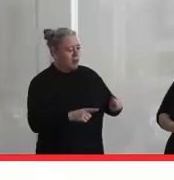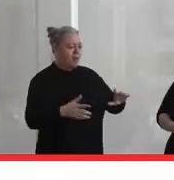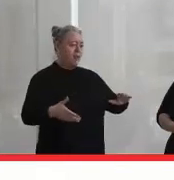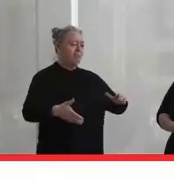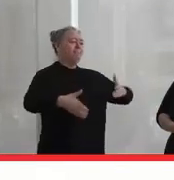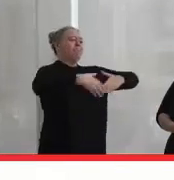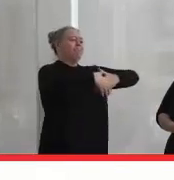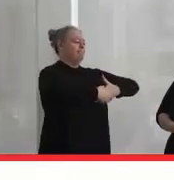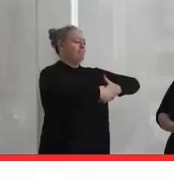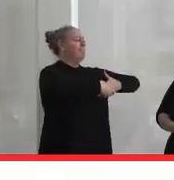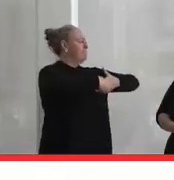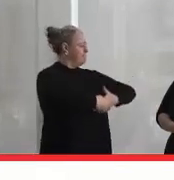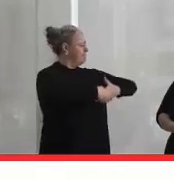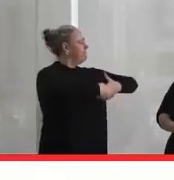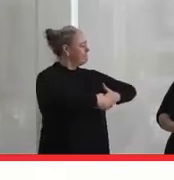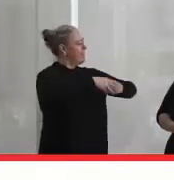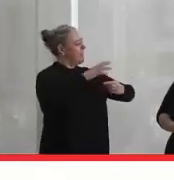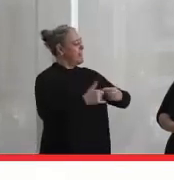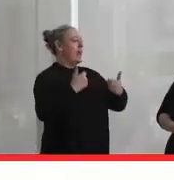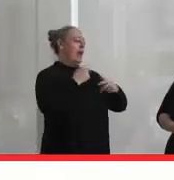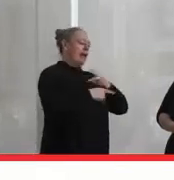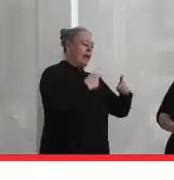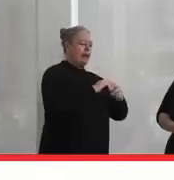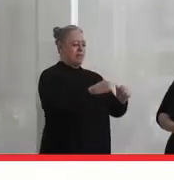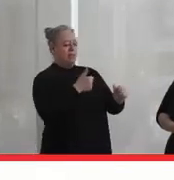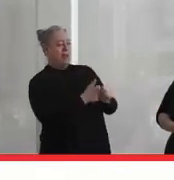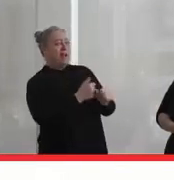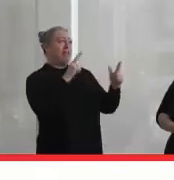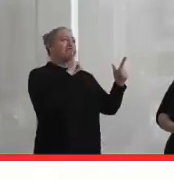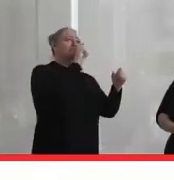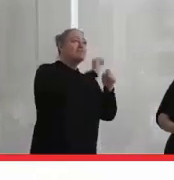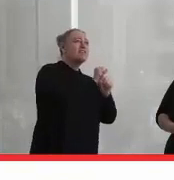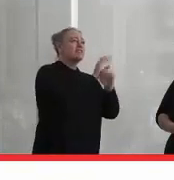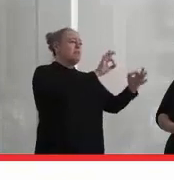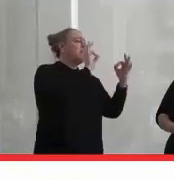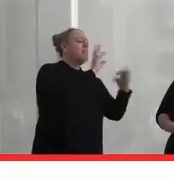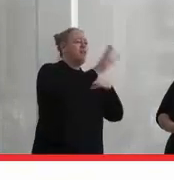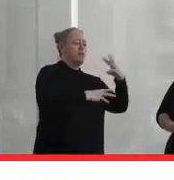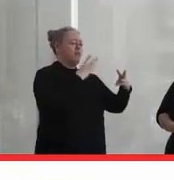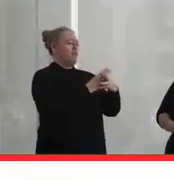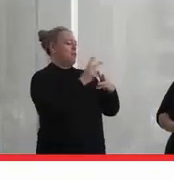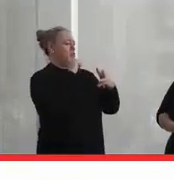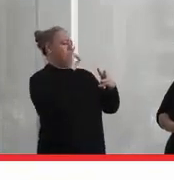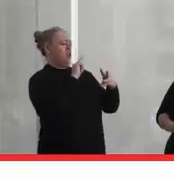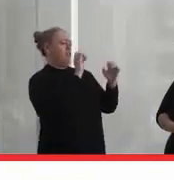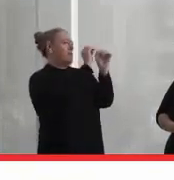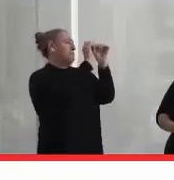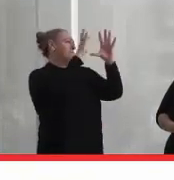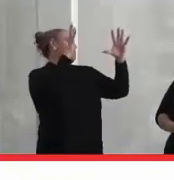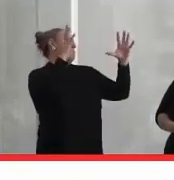What kinds of things, what kinds of initiatives in your pie-in-the-sky world would you like to see? Thank you for that.